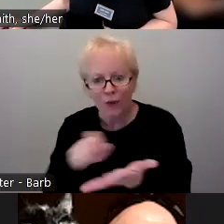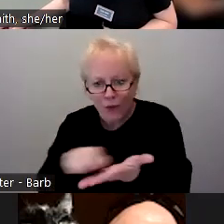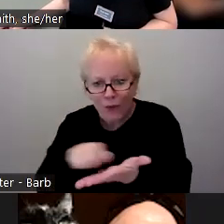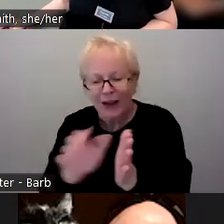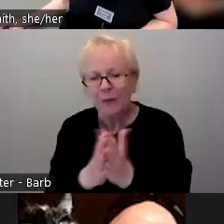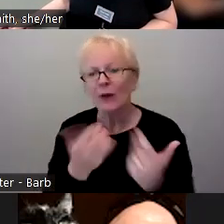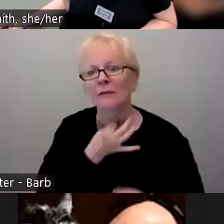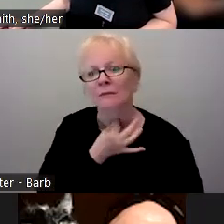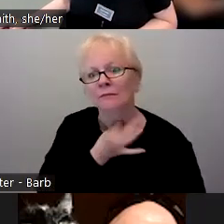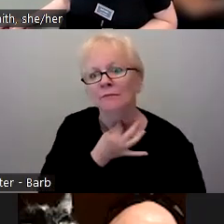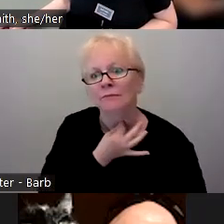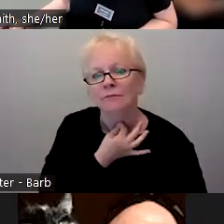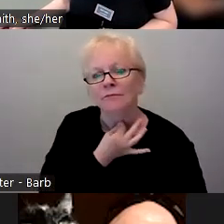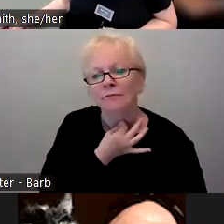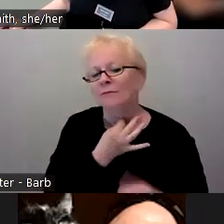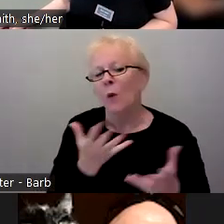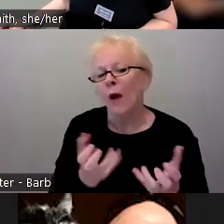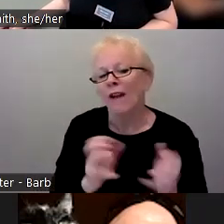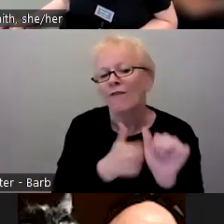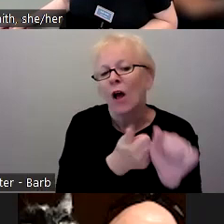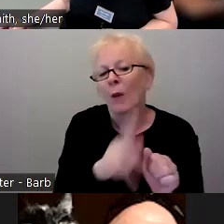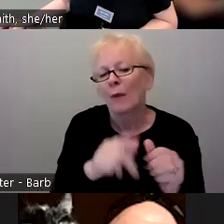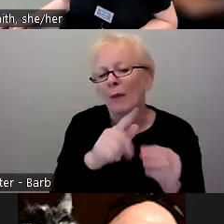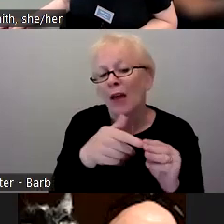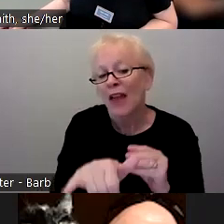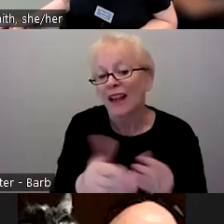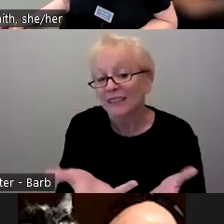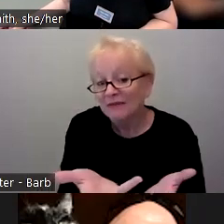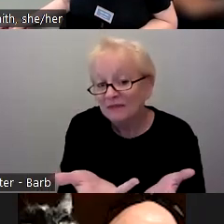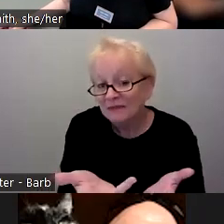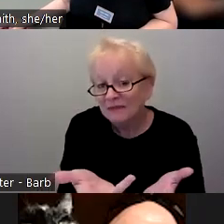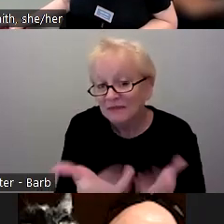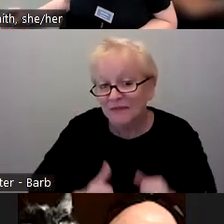at some point to hear a follow-up on that.